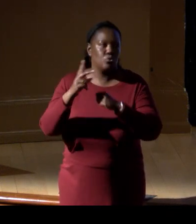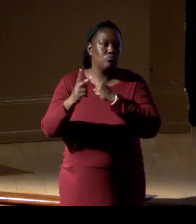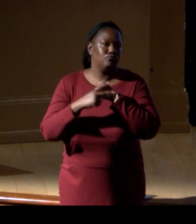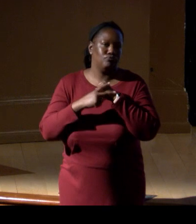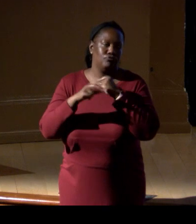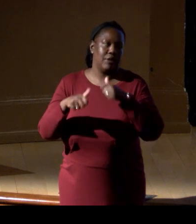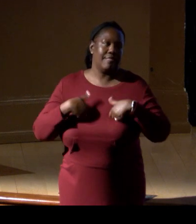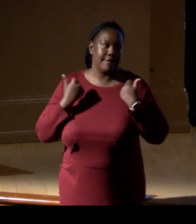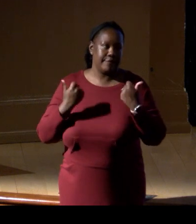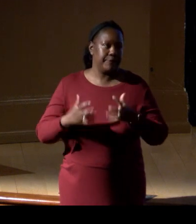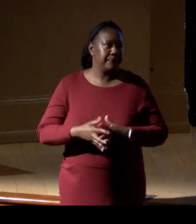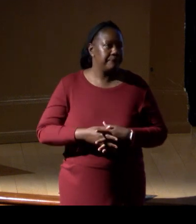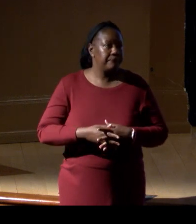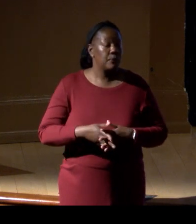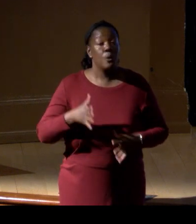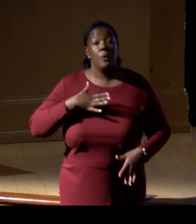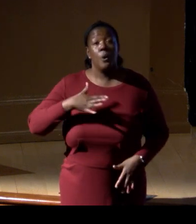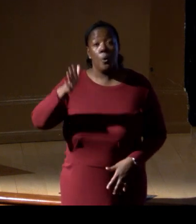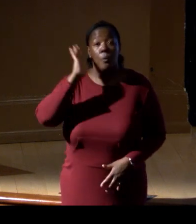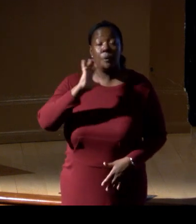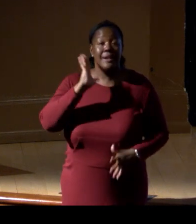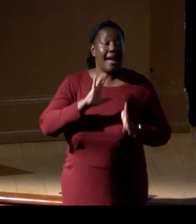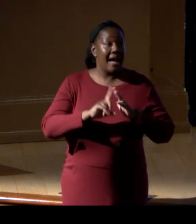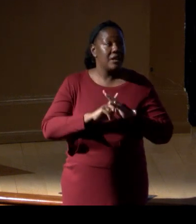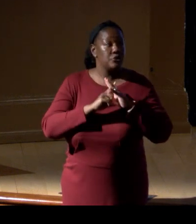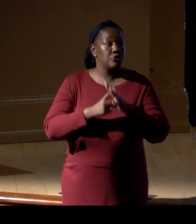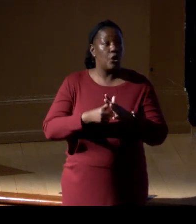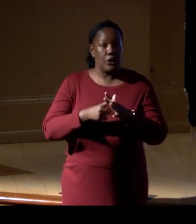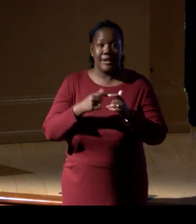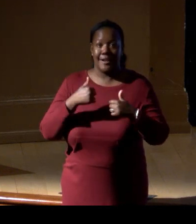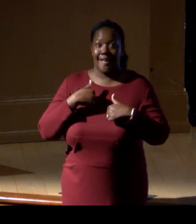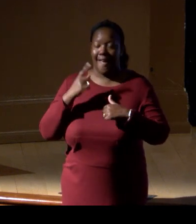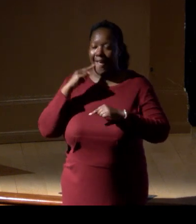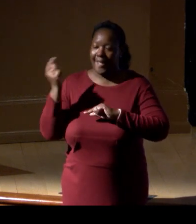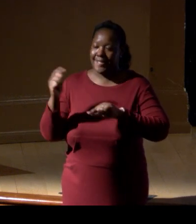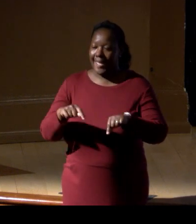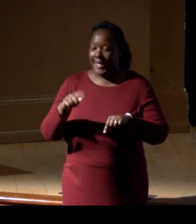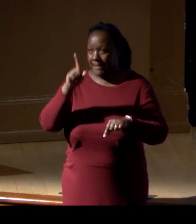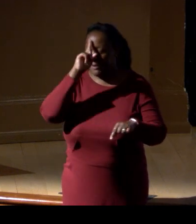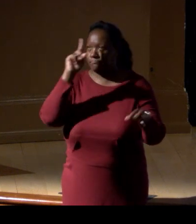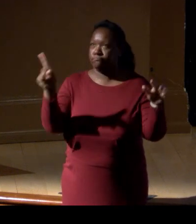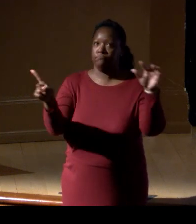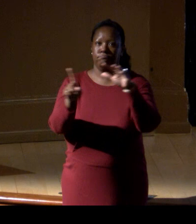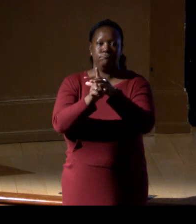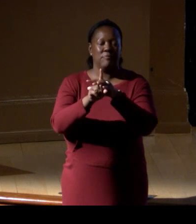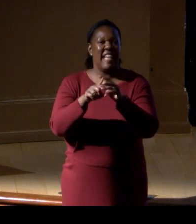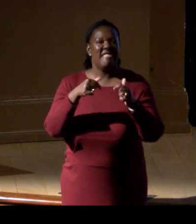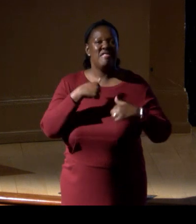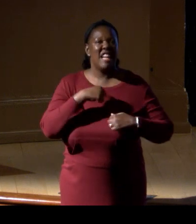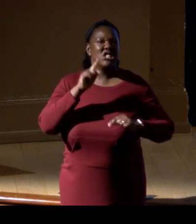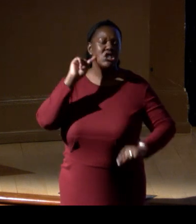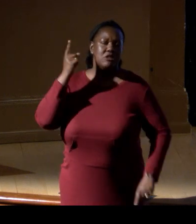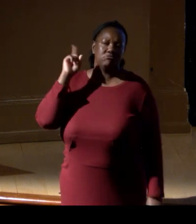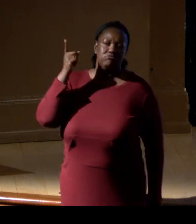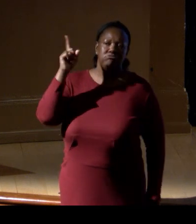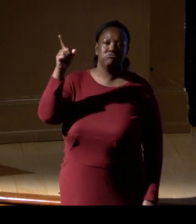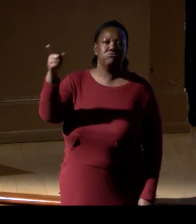When we started, when I started, and I came here with an idea, "Let's go to the wildest places in the ocean "before it's too late,